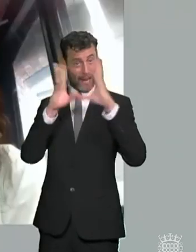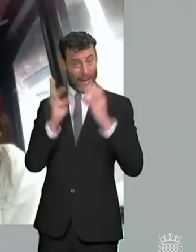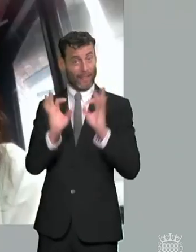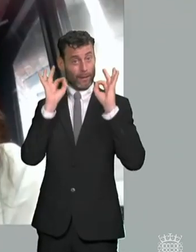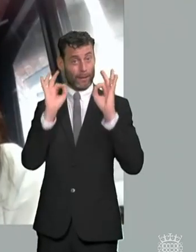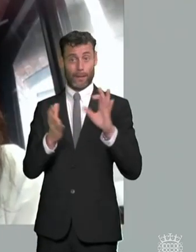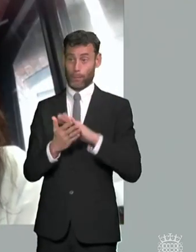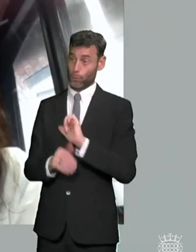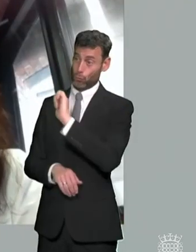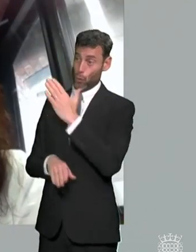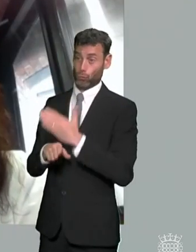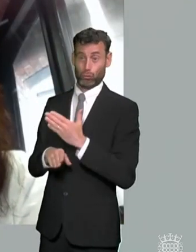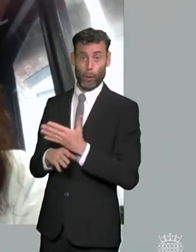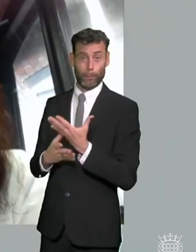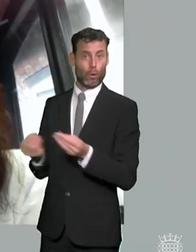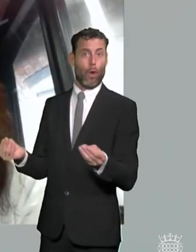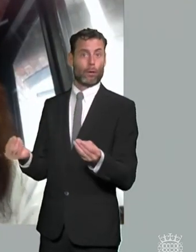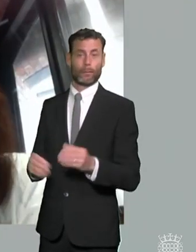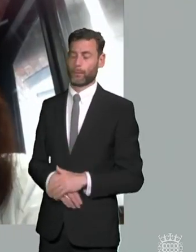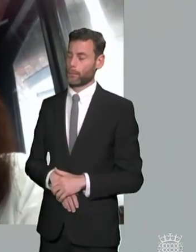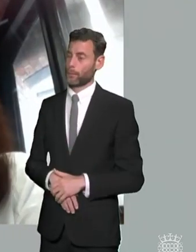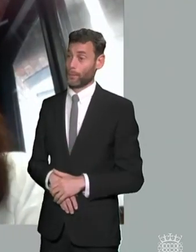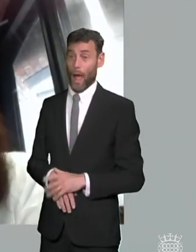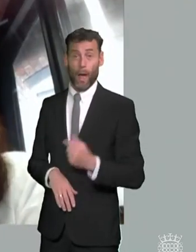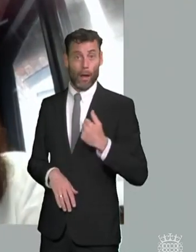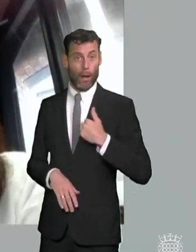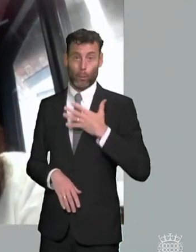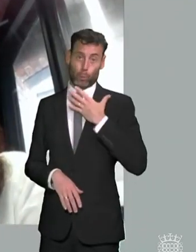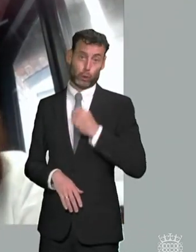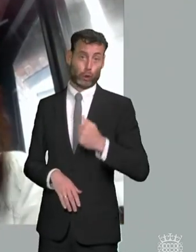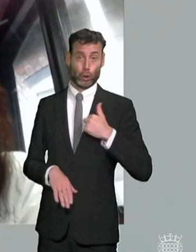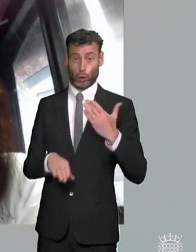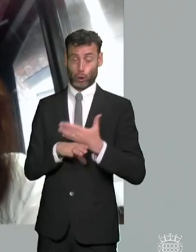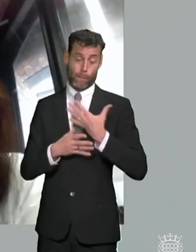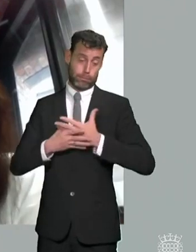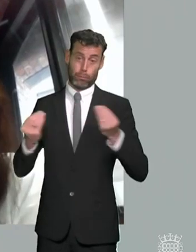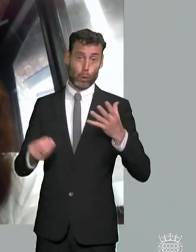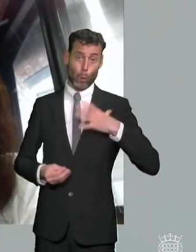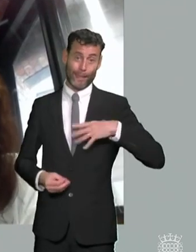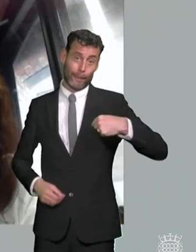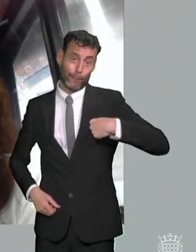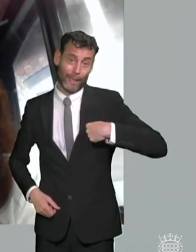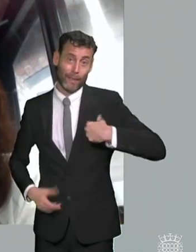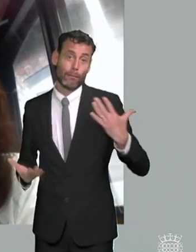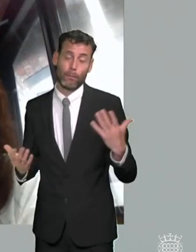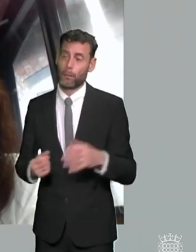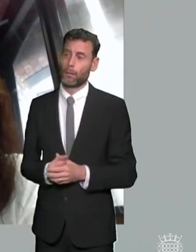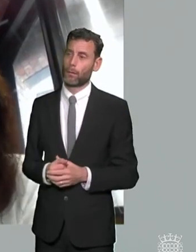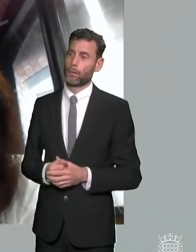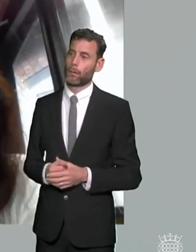say you know i've always said that that would be the holy grail i would i would agree i mean one of the things that you just were leading on from that i'll say something reasonably controversial